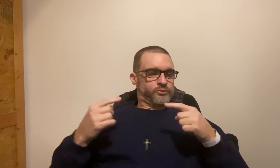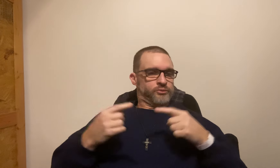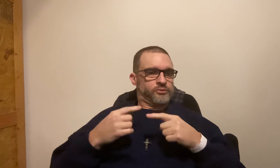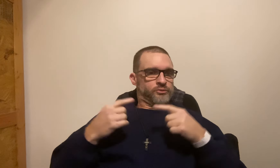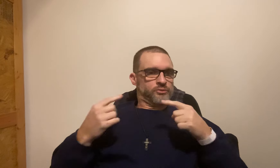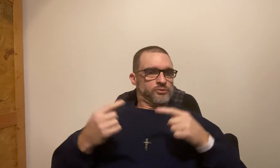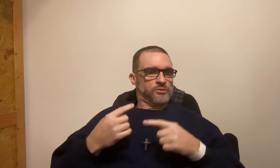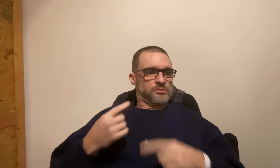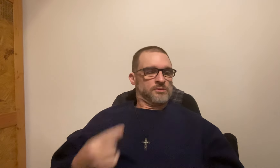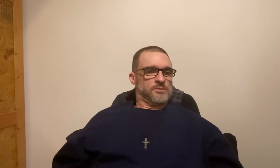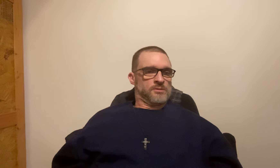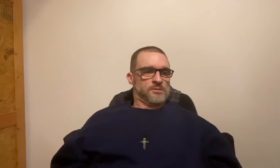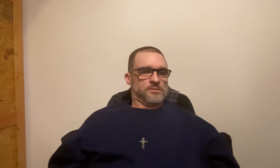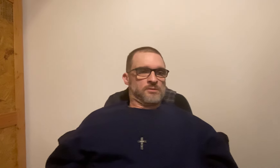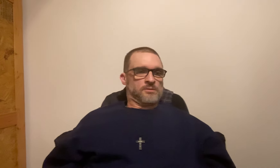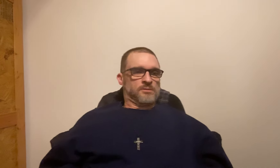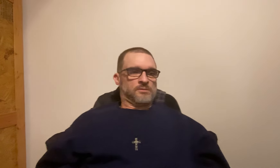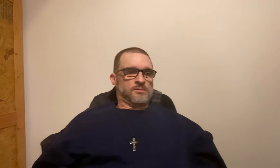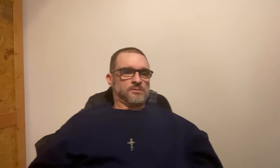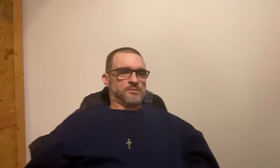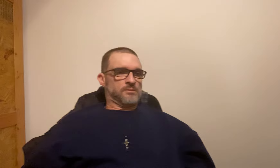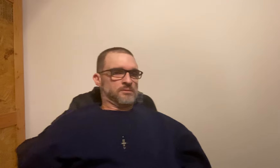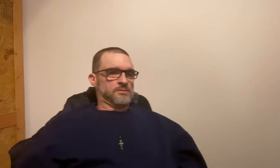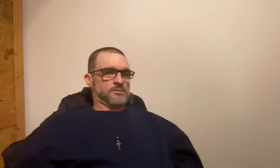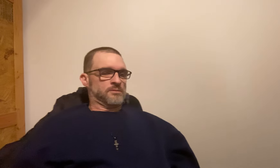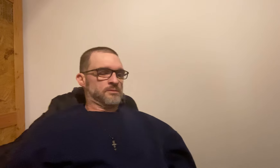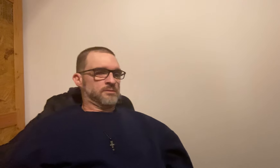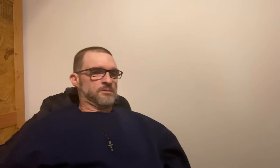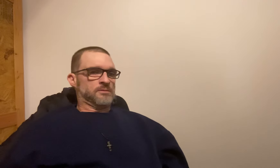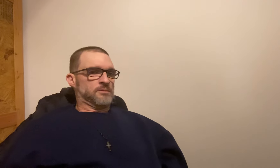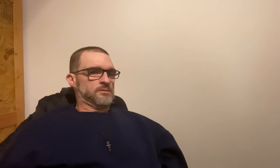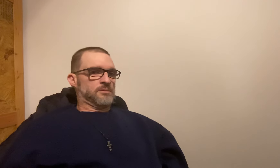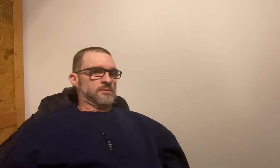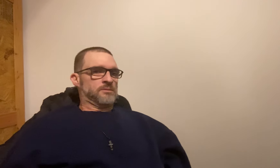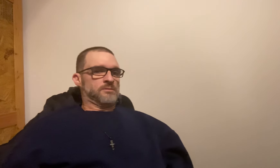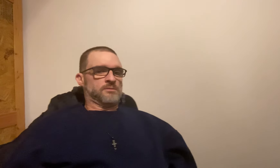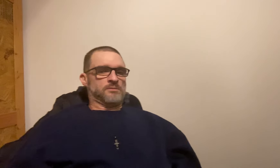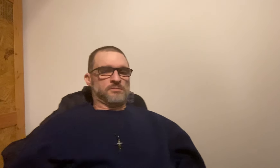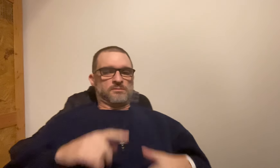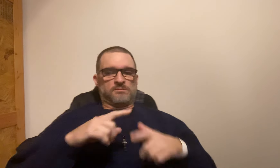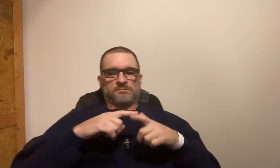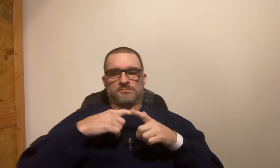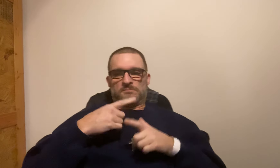make it throbbing with pain. *whew*